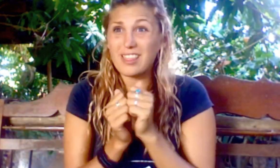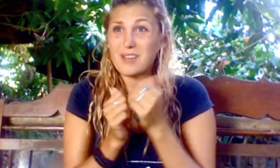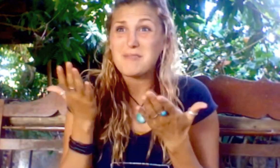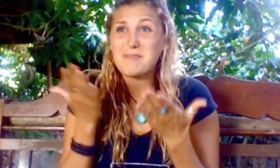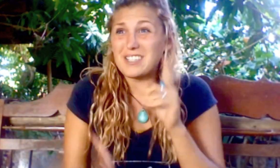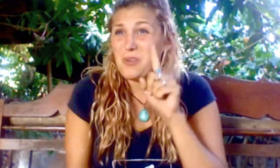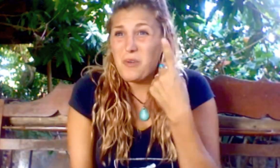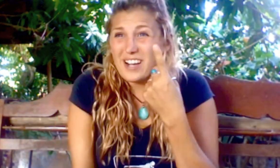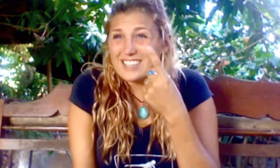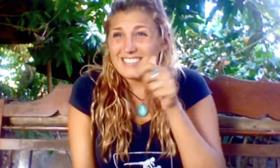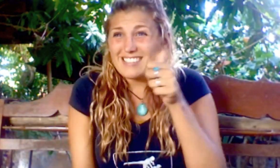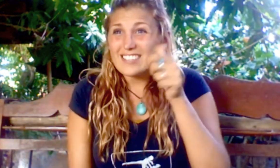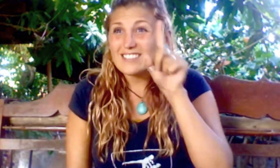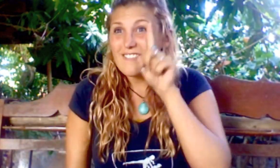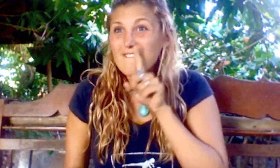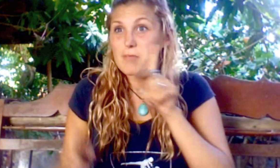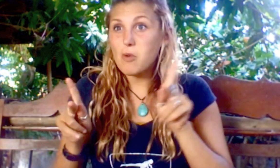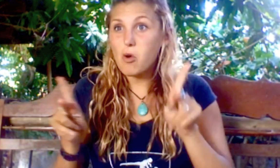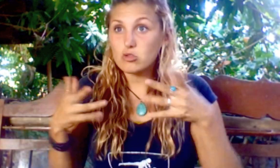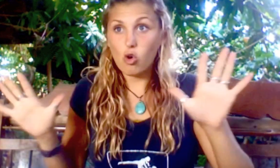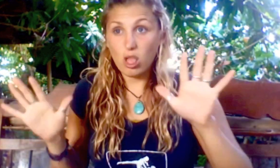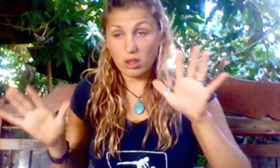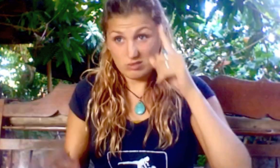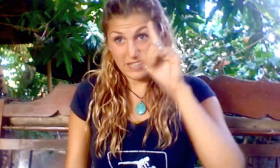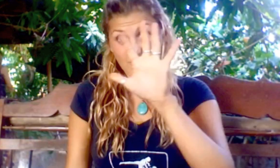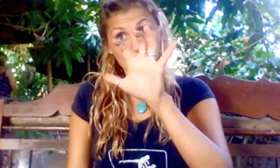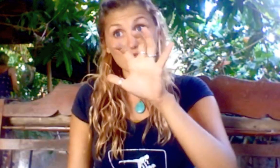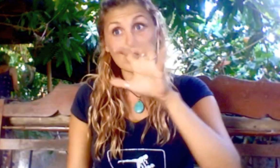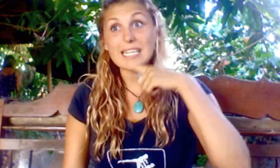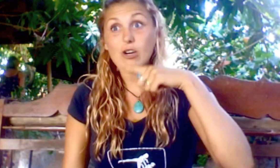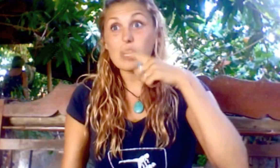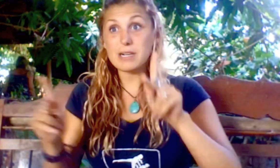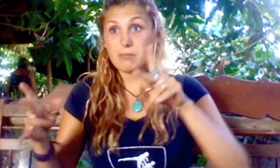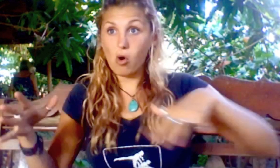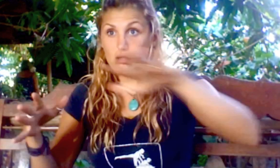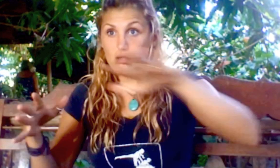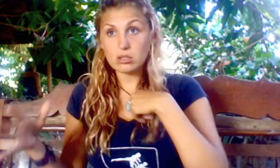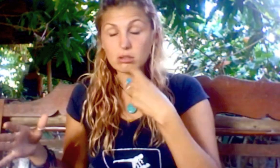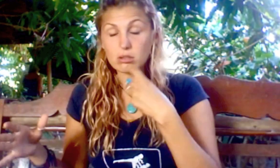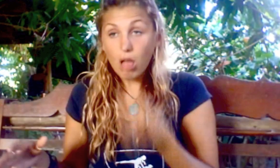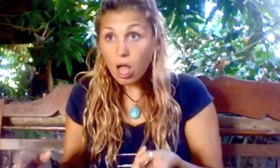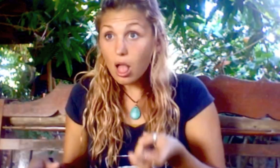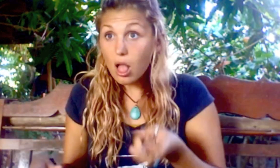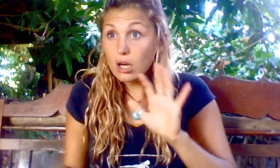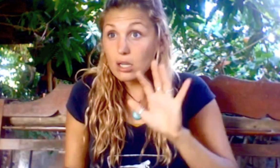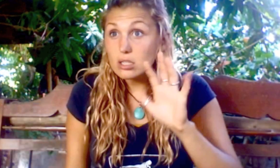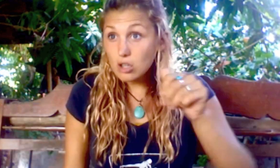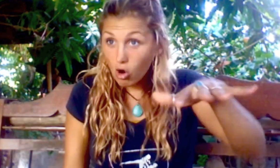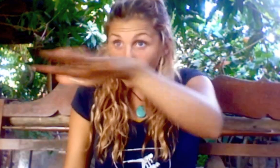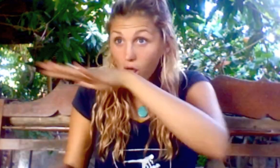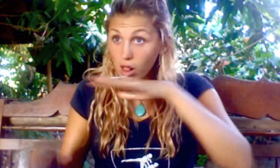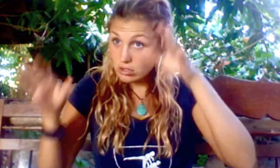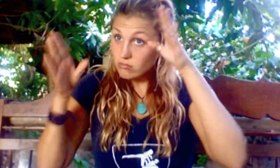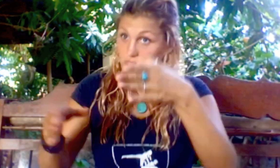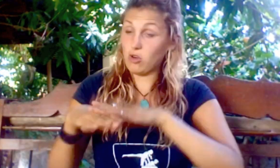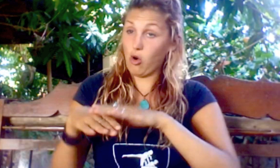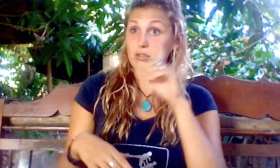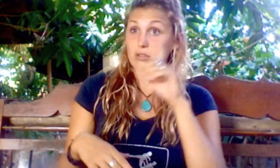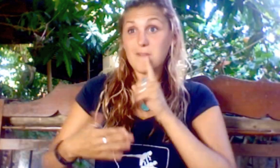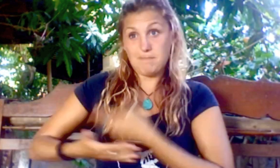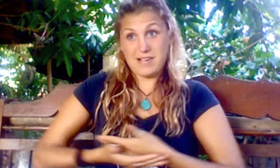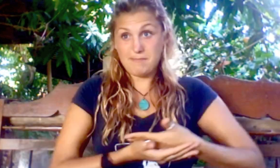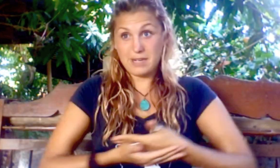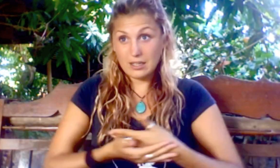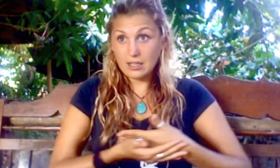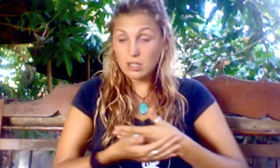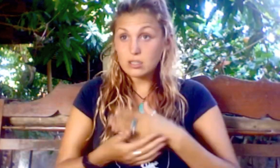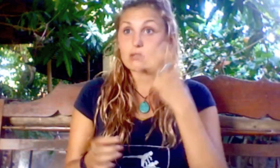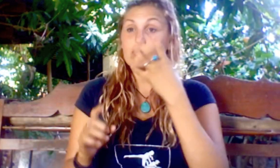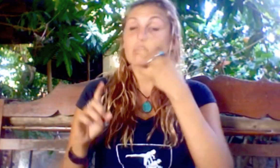maybe only 10 Deaf people. That is all! Think about it - 500 hearing people. Mind-blowing. This is for deaf babies. Wow.